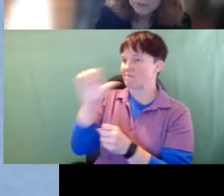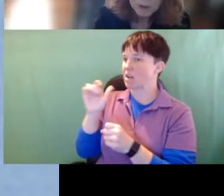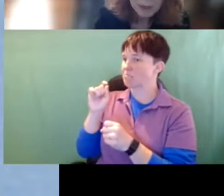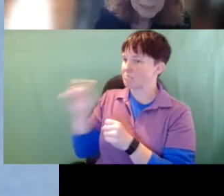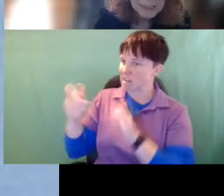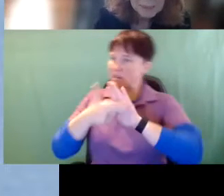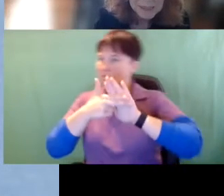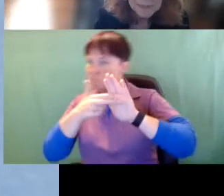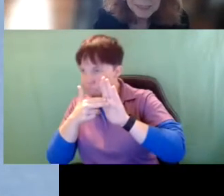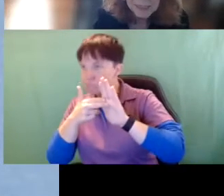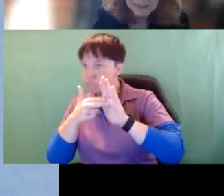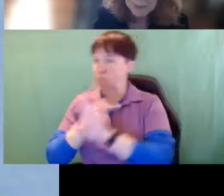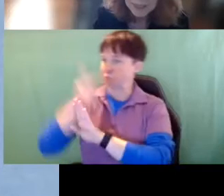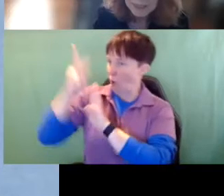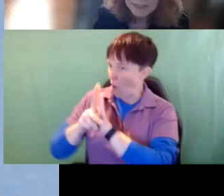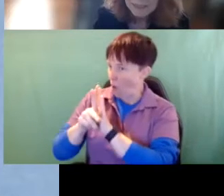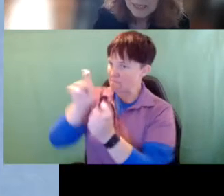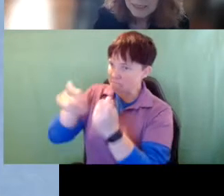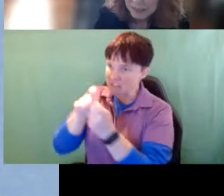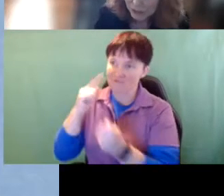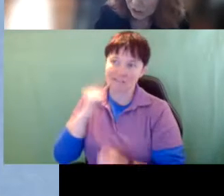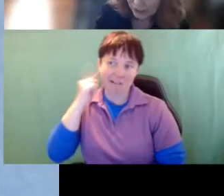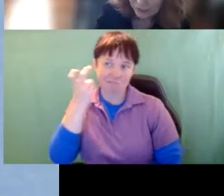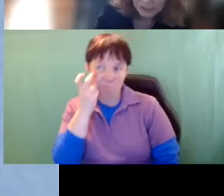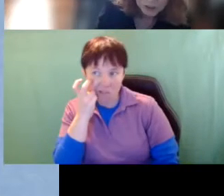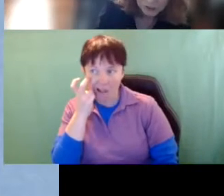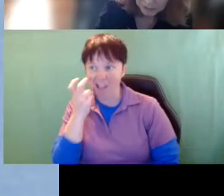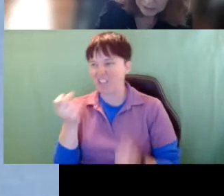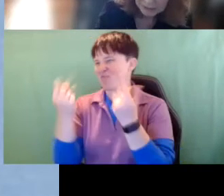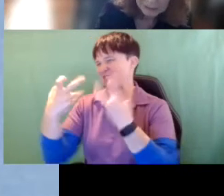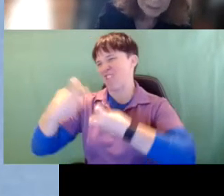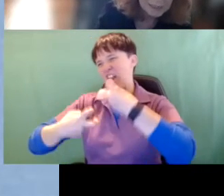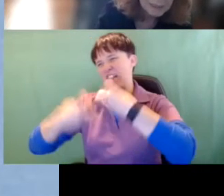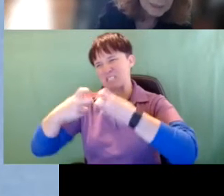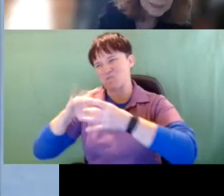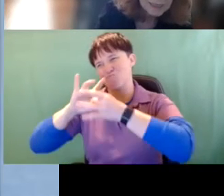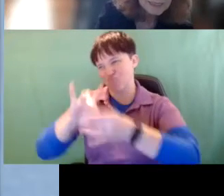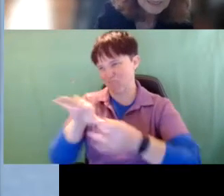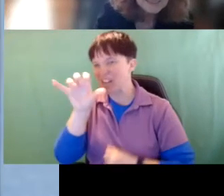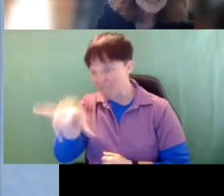programming specific to deafblindness, and there's a lot of issues related to that.